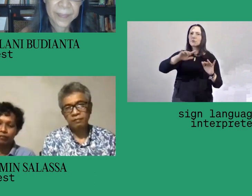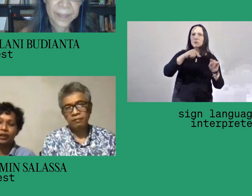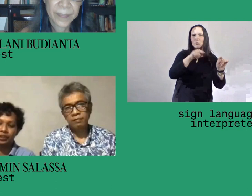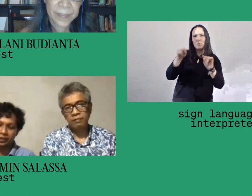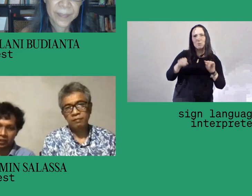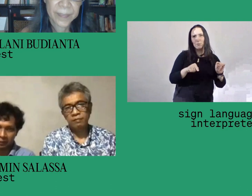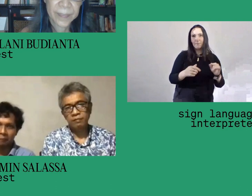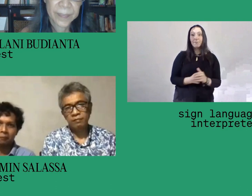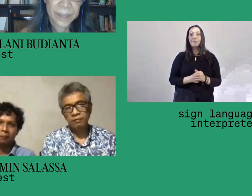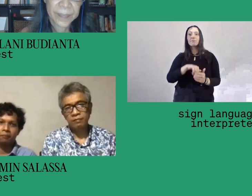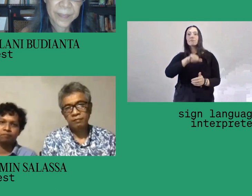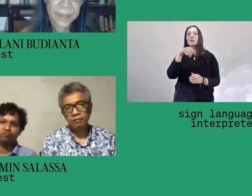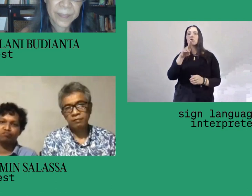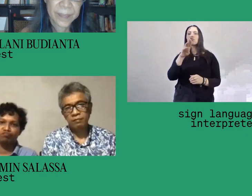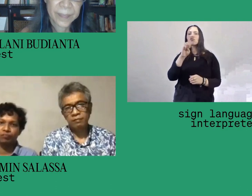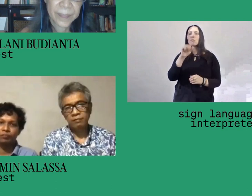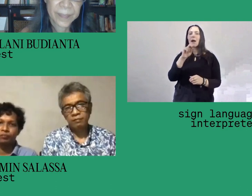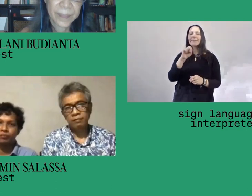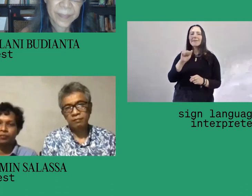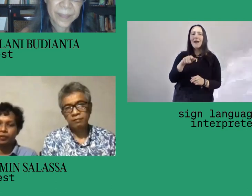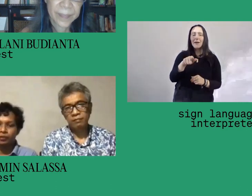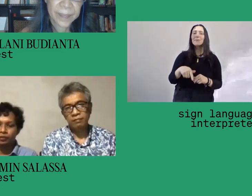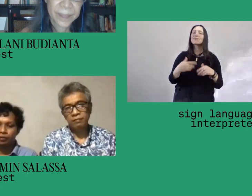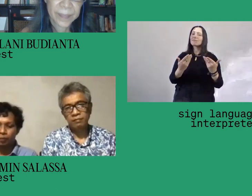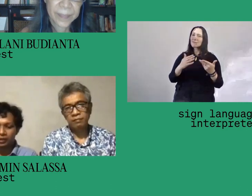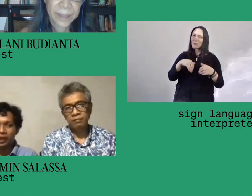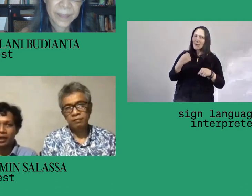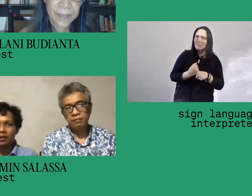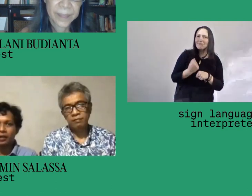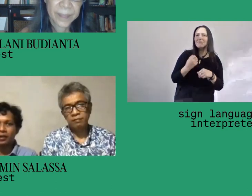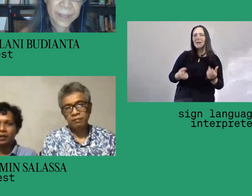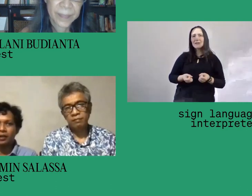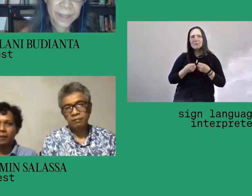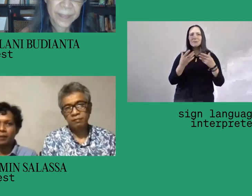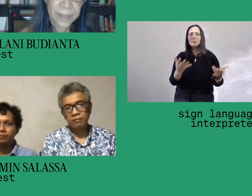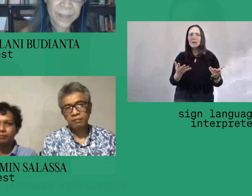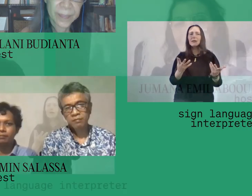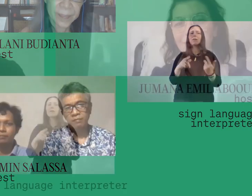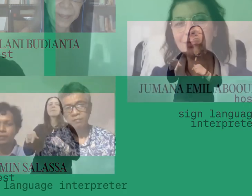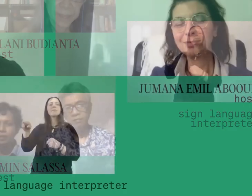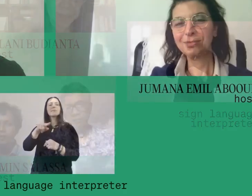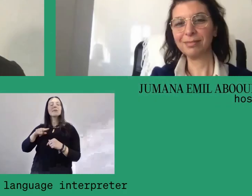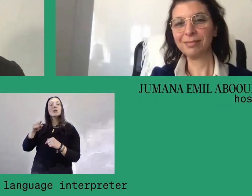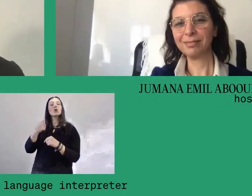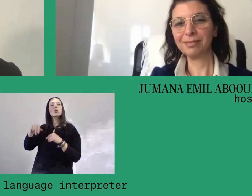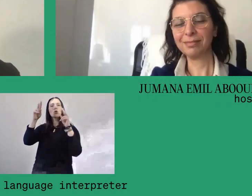Jumana Emil Abboud is currently pursuing a practice-led PhD at the Slade School of Fine Art, University College London.